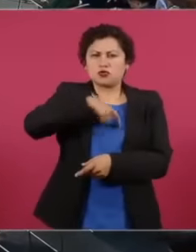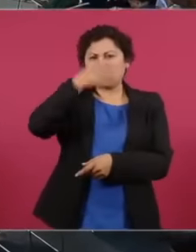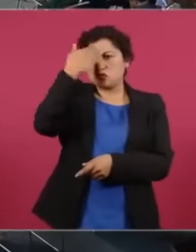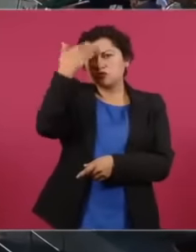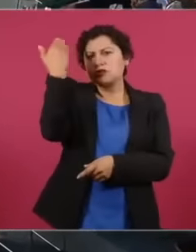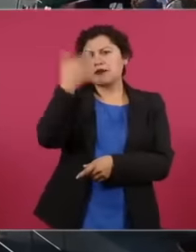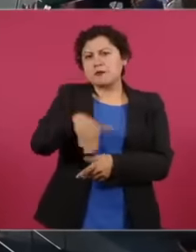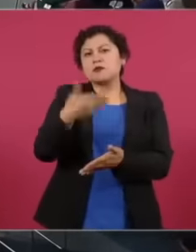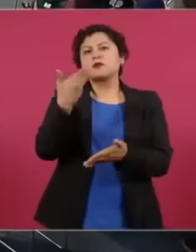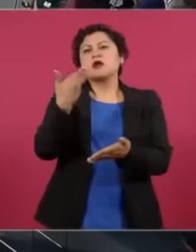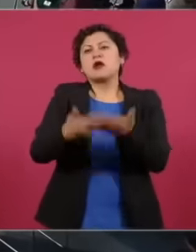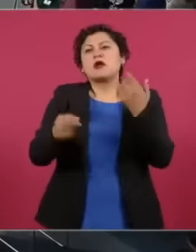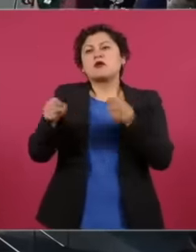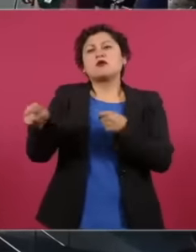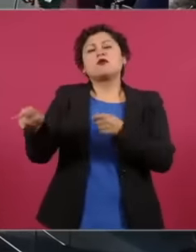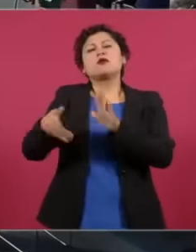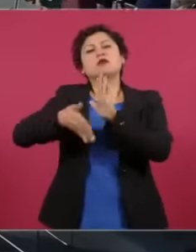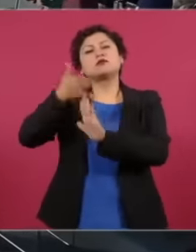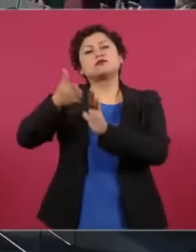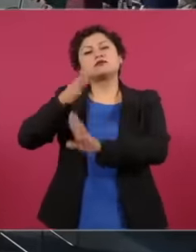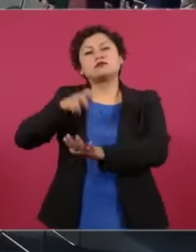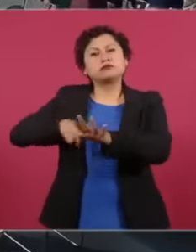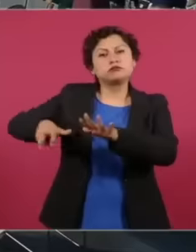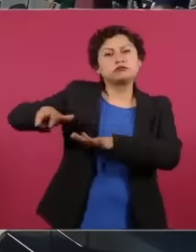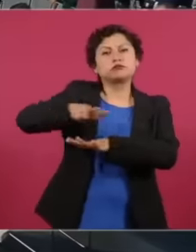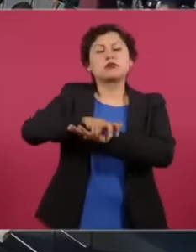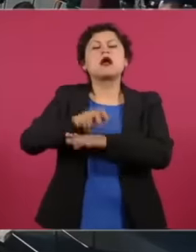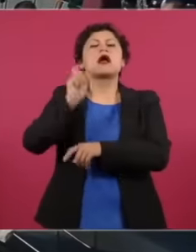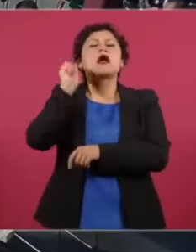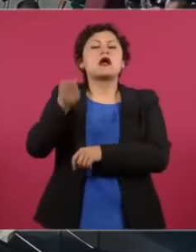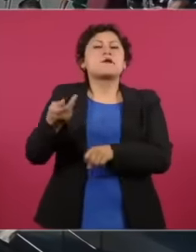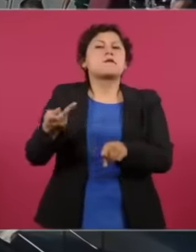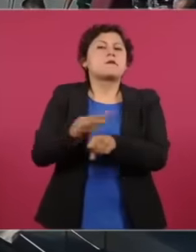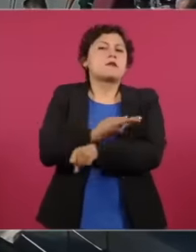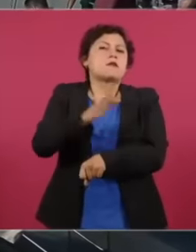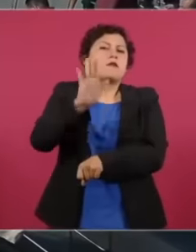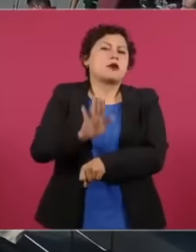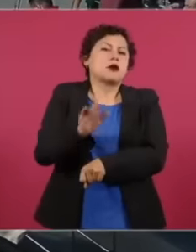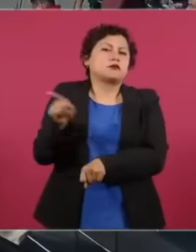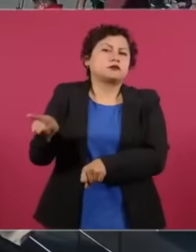the Mayan train, a work of course separate and that in that area at least the Jaguar Park There will be